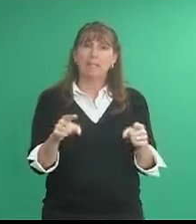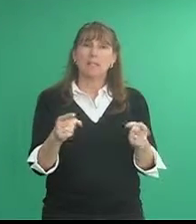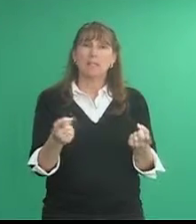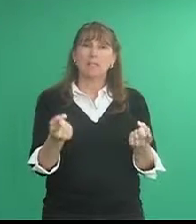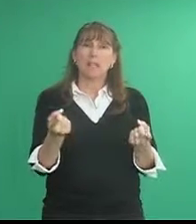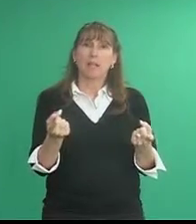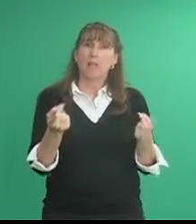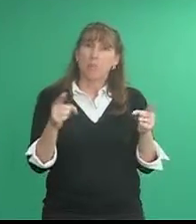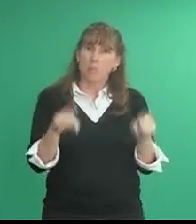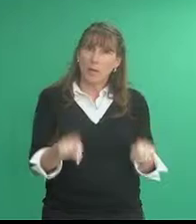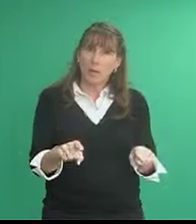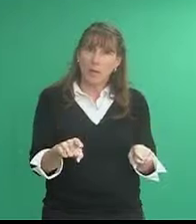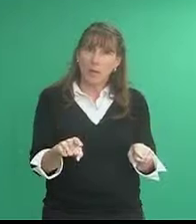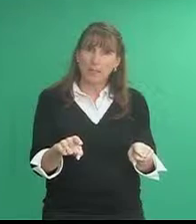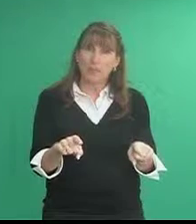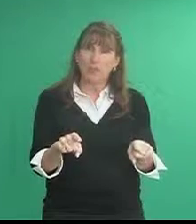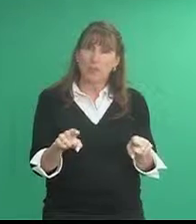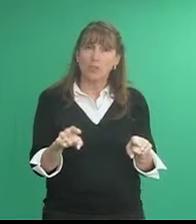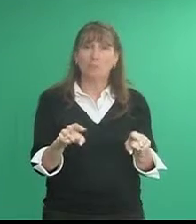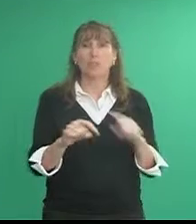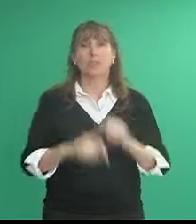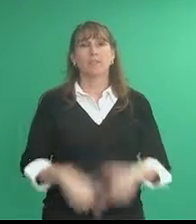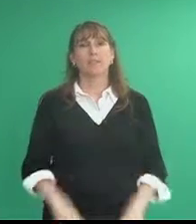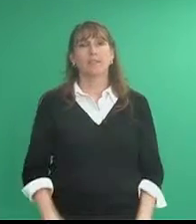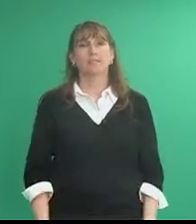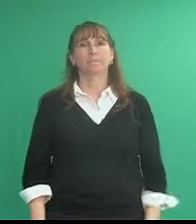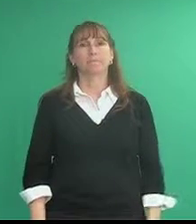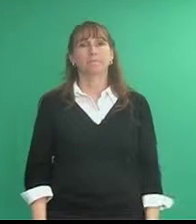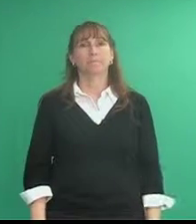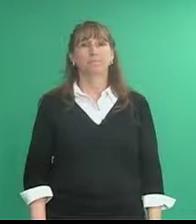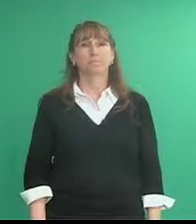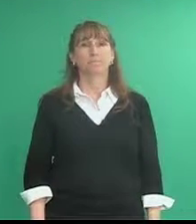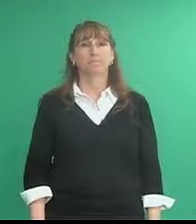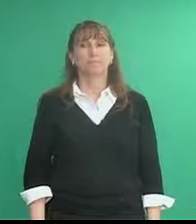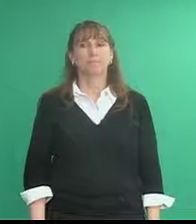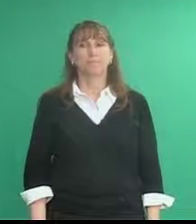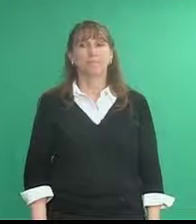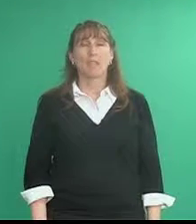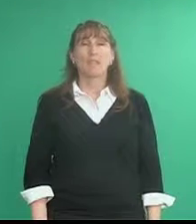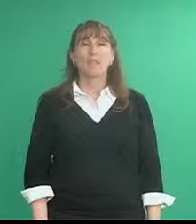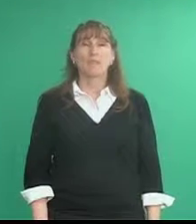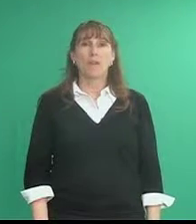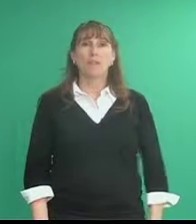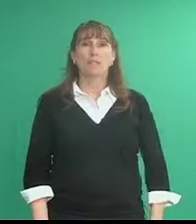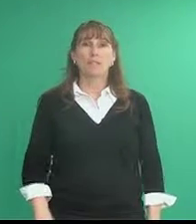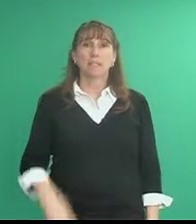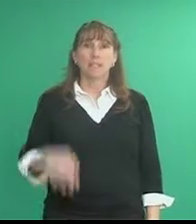this is like "what happen to you the other day" find